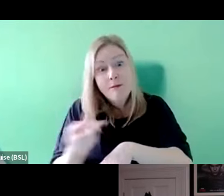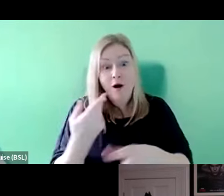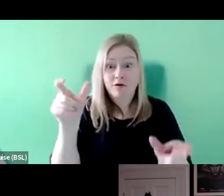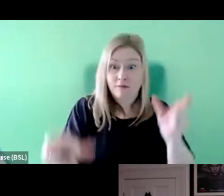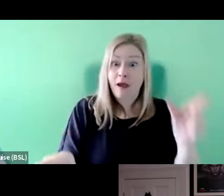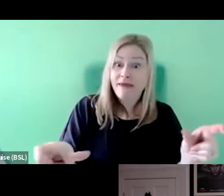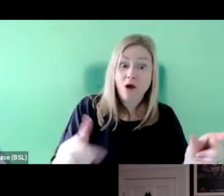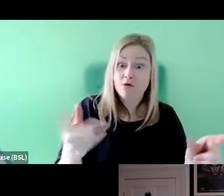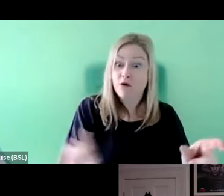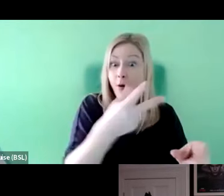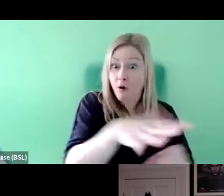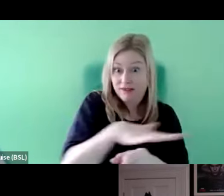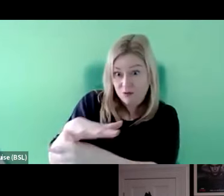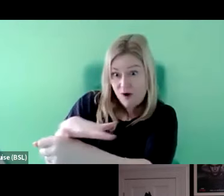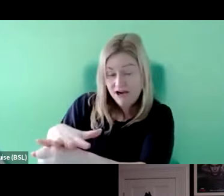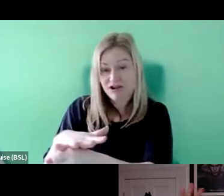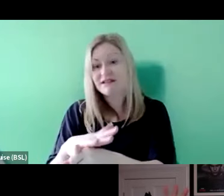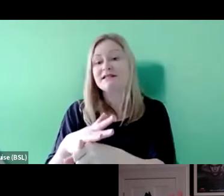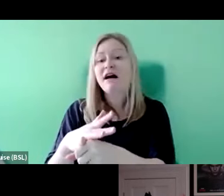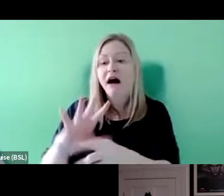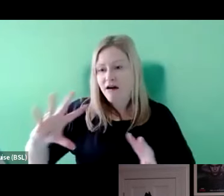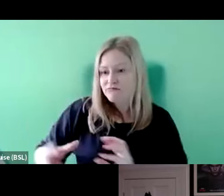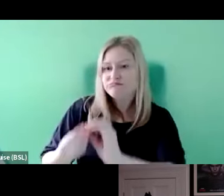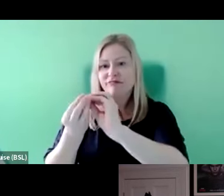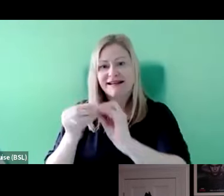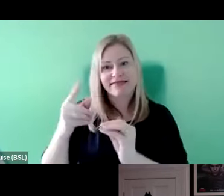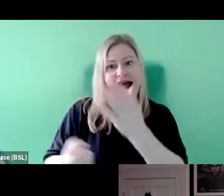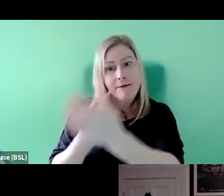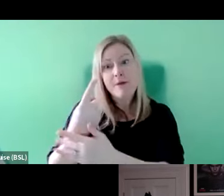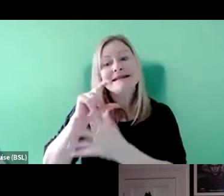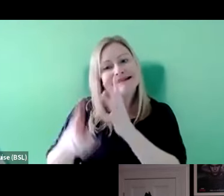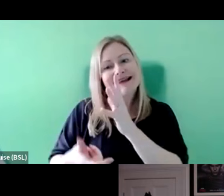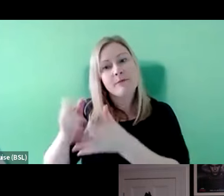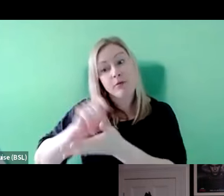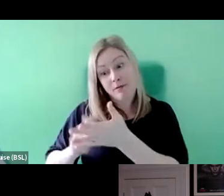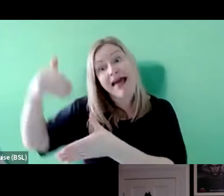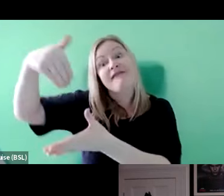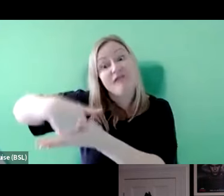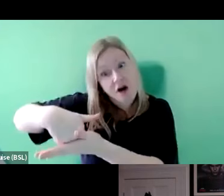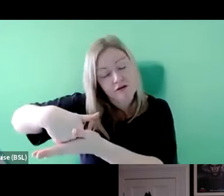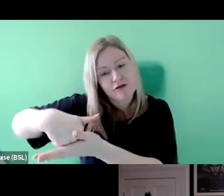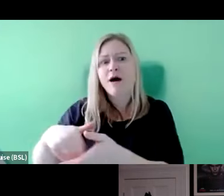professional involved in the genesis of that moment. And it takes disabled professionals